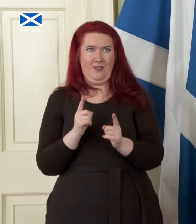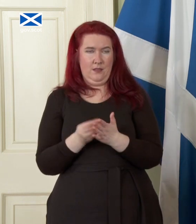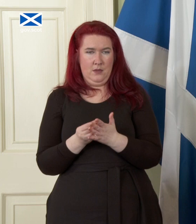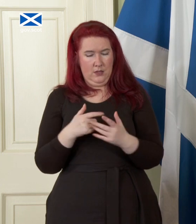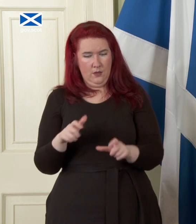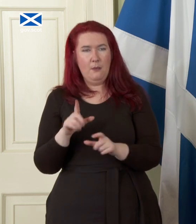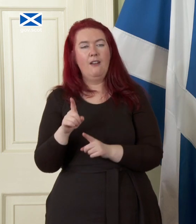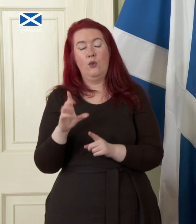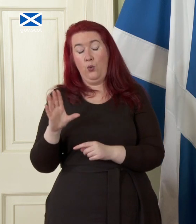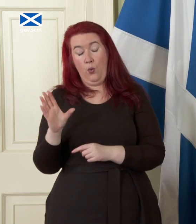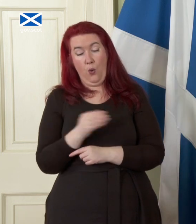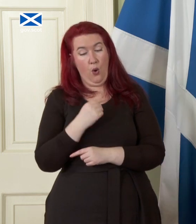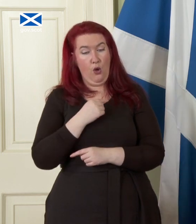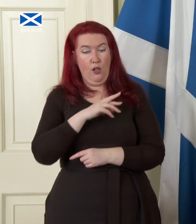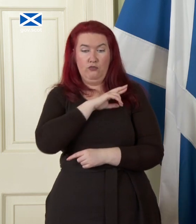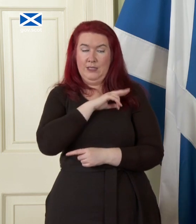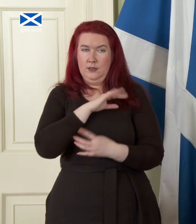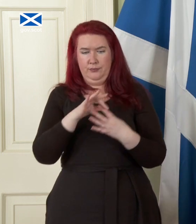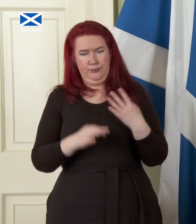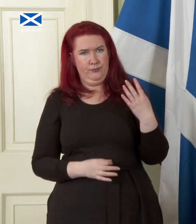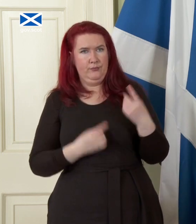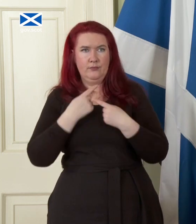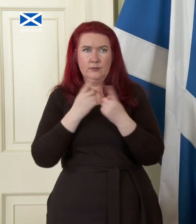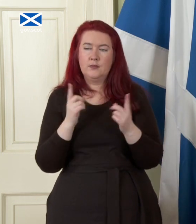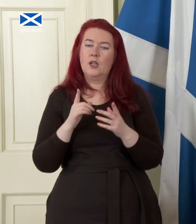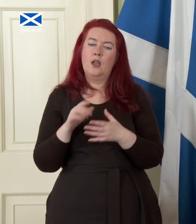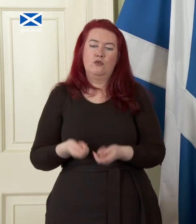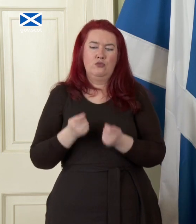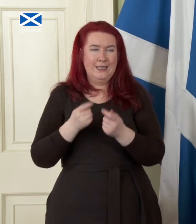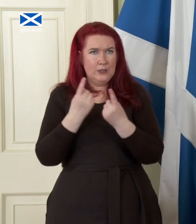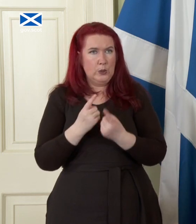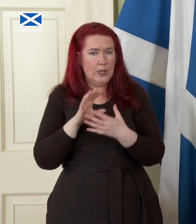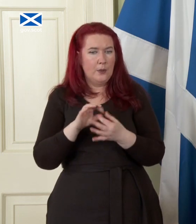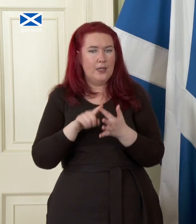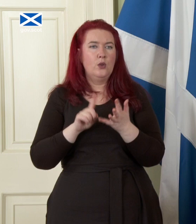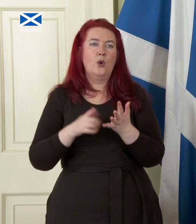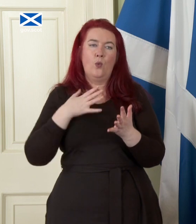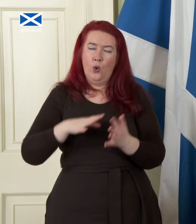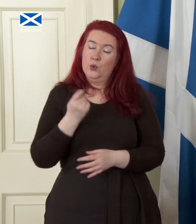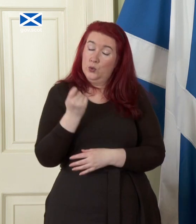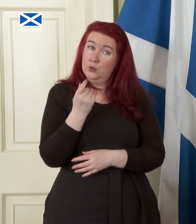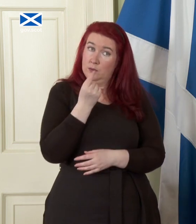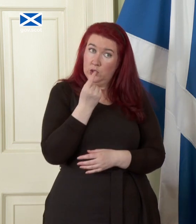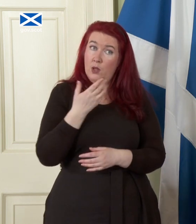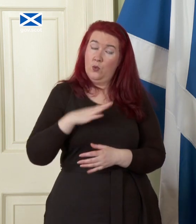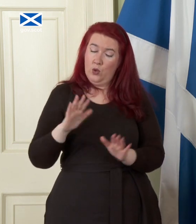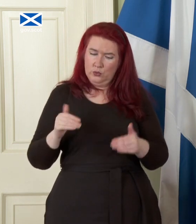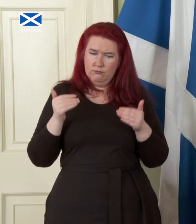but for all the reasons I set out including the issues that have been raised around the European Union we want as soon as practicable to move to a Scottish pound because we think